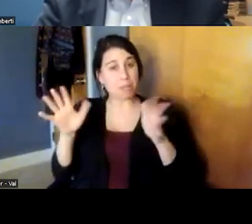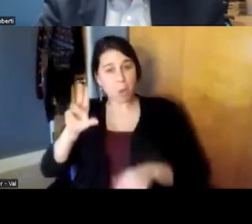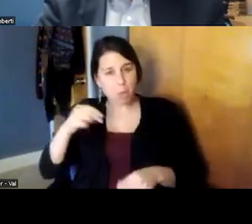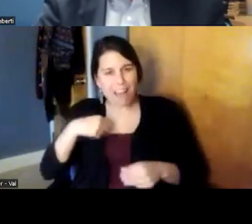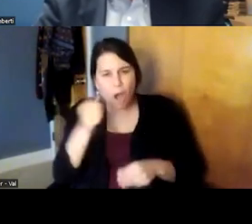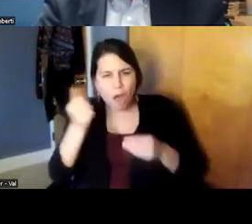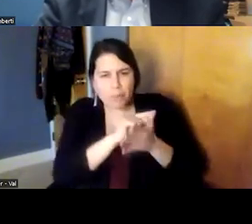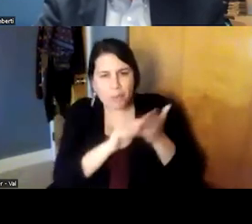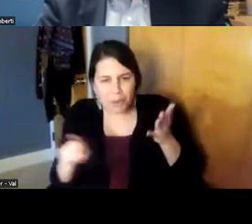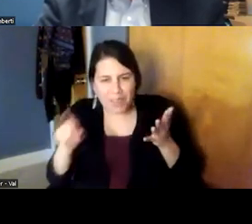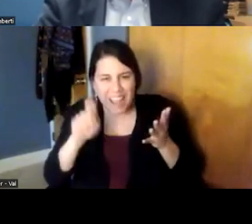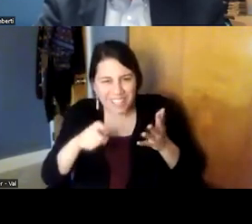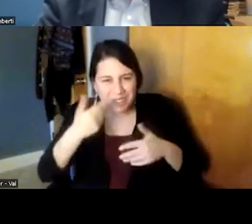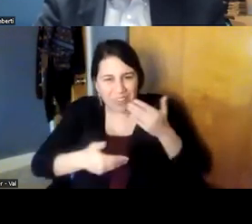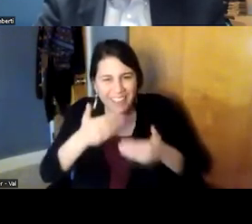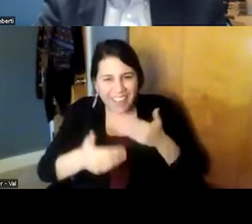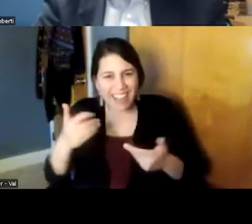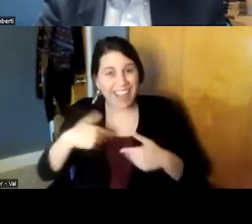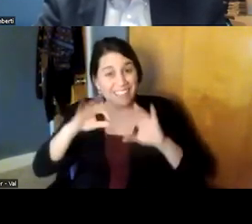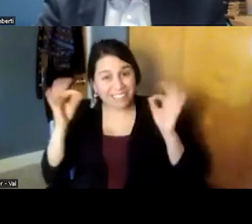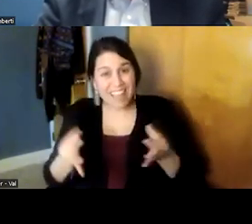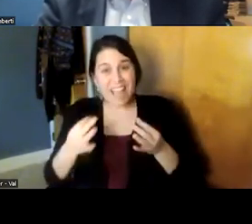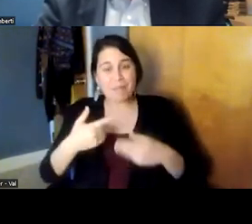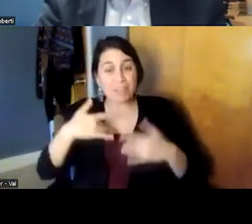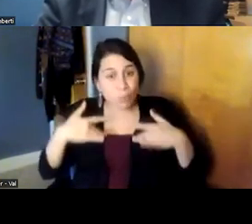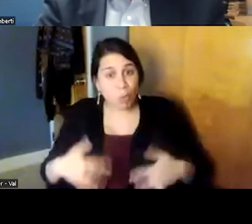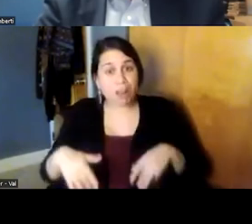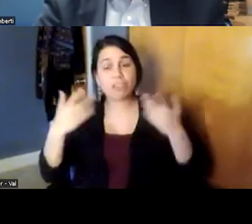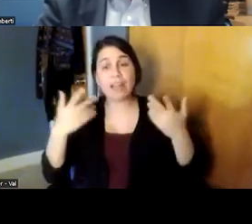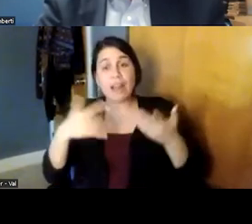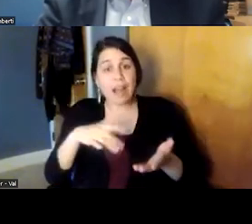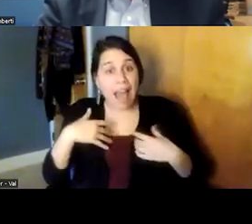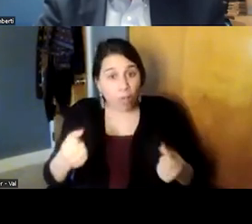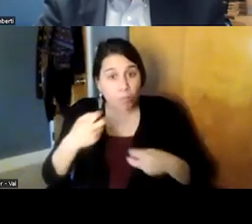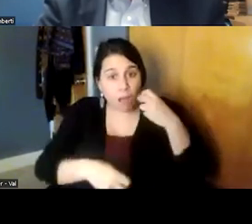lot of other stuff they still have families they have depression they have medical illnesses etc